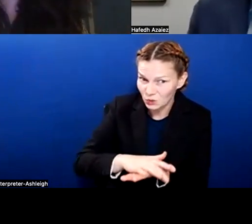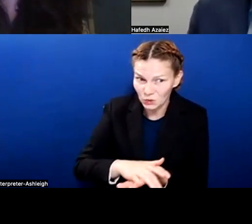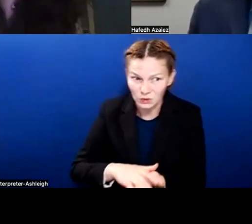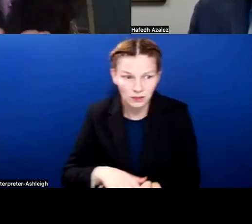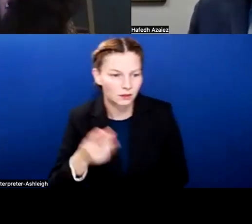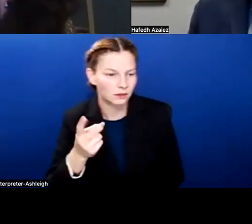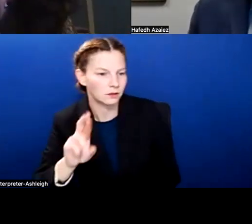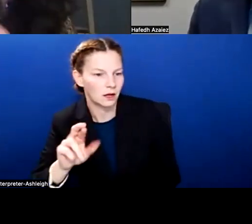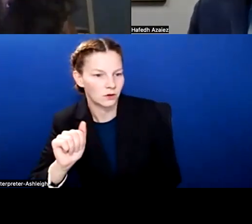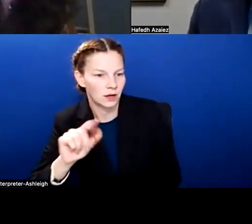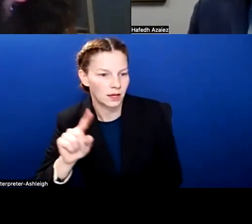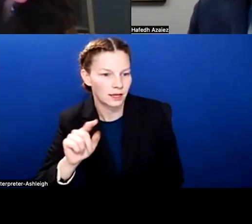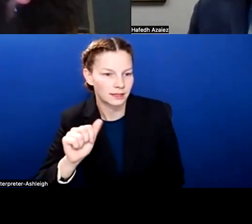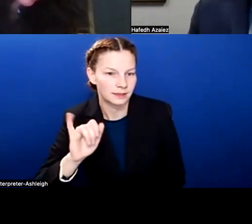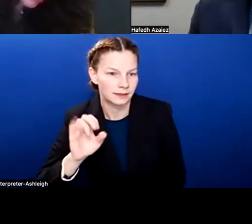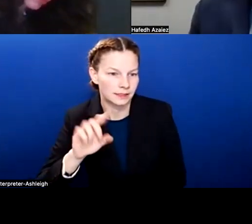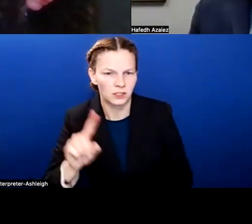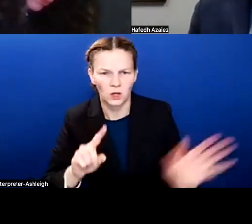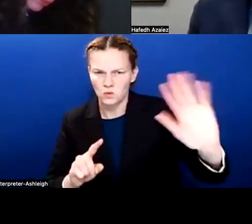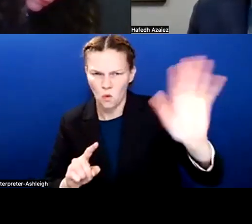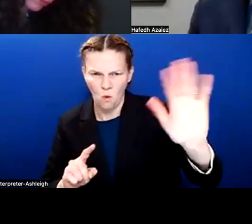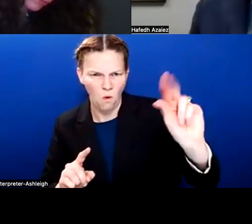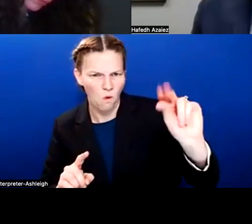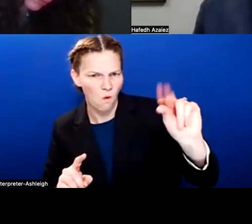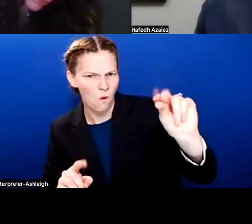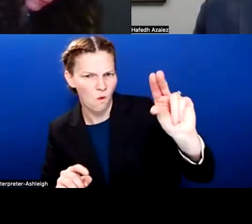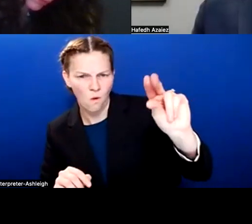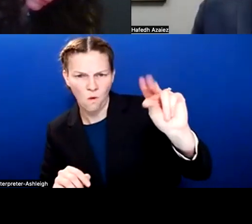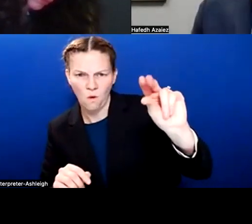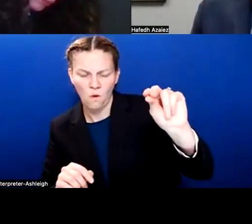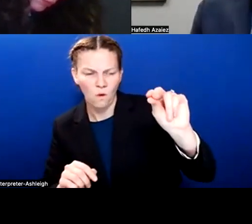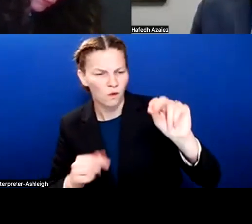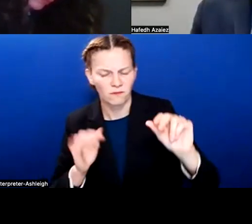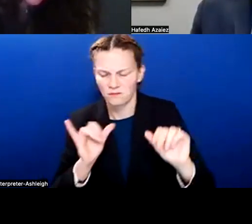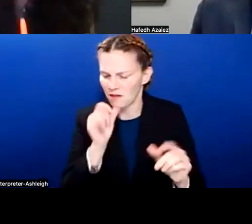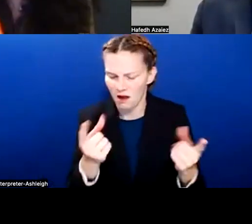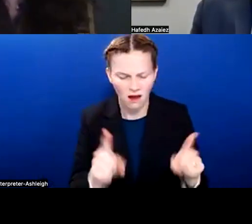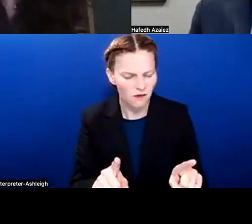I mean, we're not planning on... I mean, if anything, I mean we all understand that the need